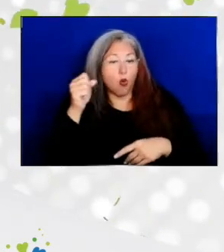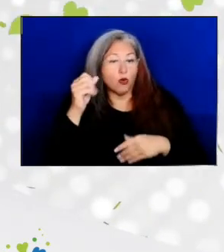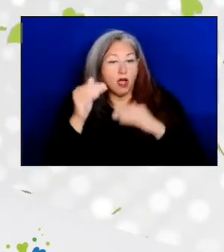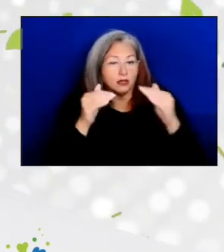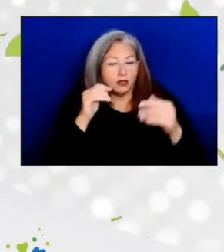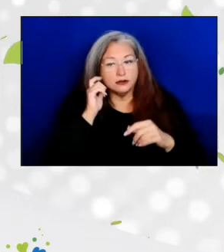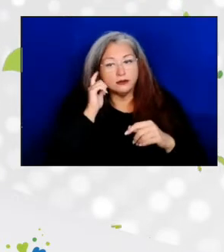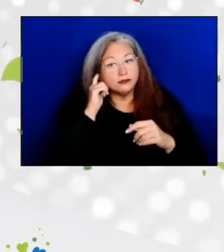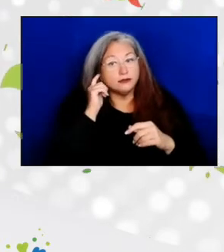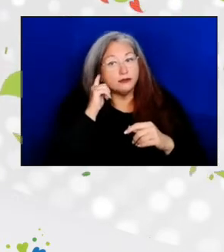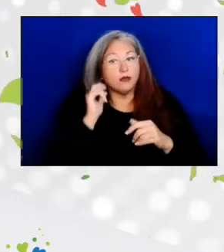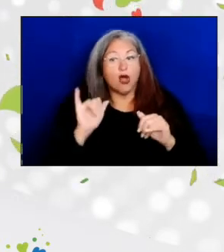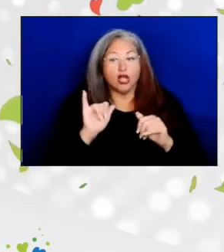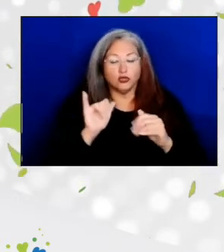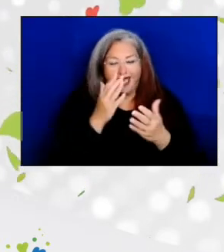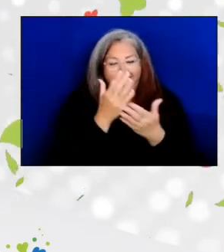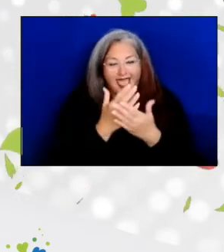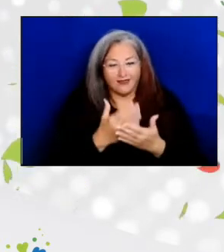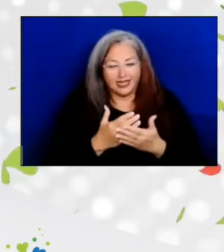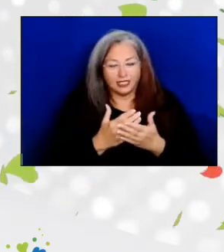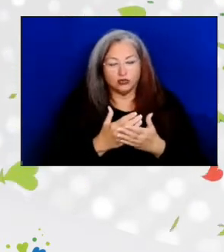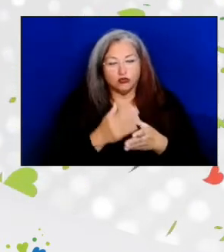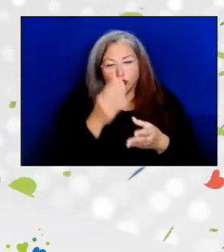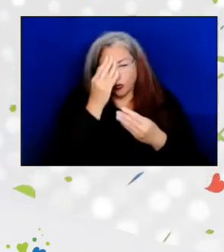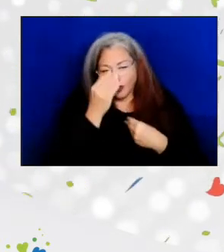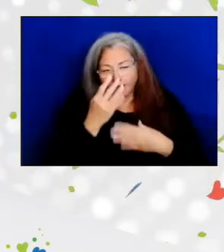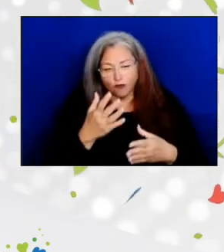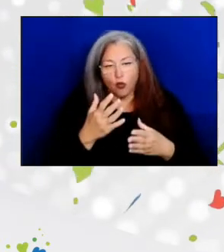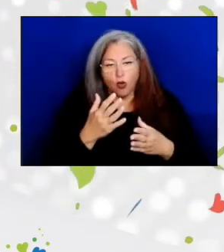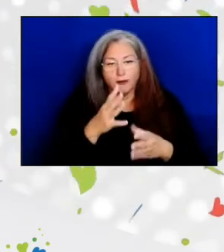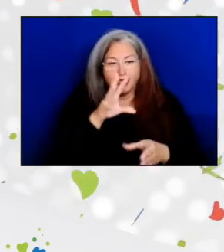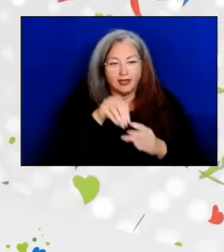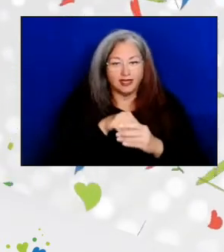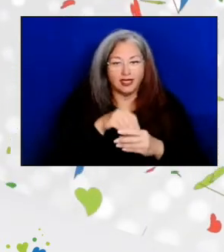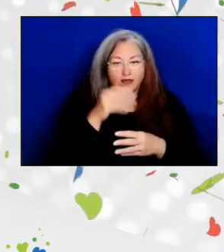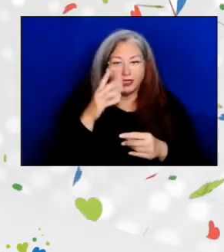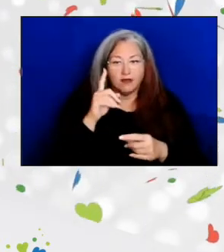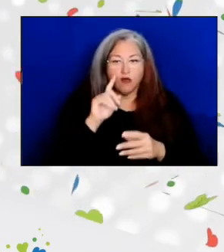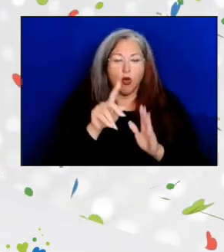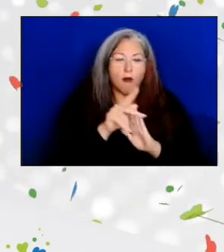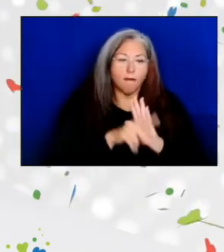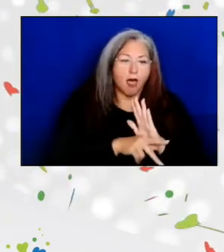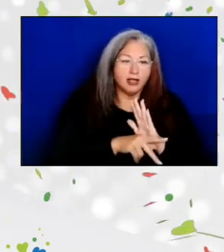as well as evidence-informed information for making policies at federal and state level.